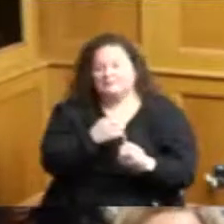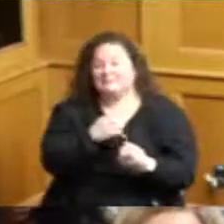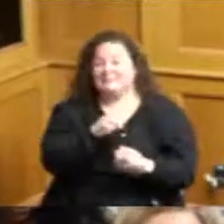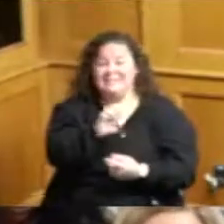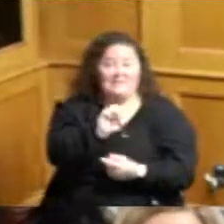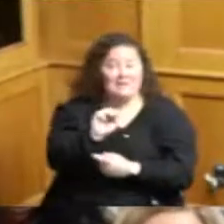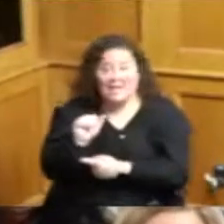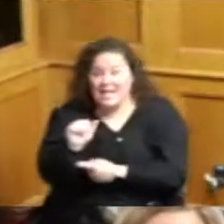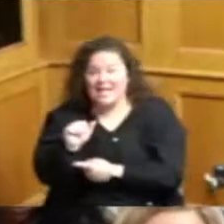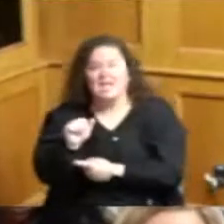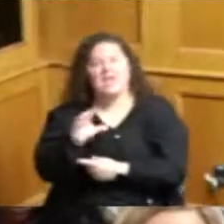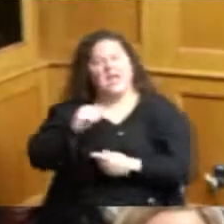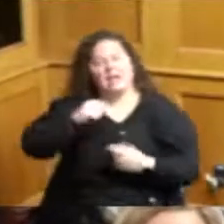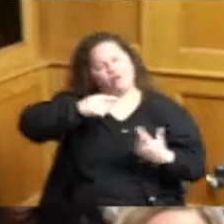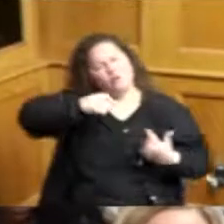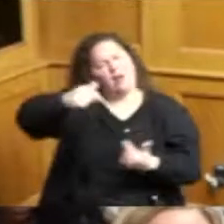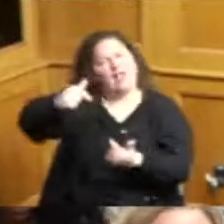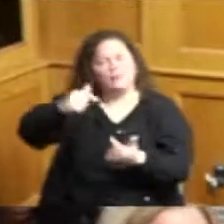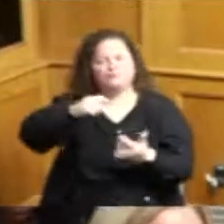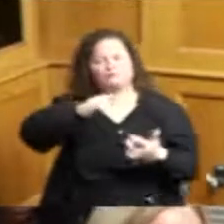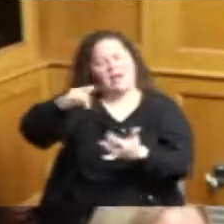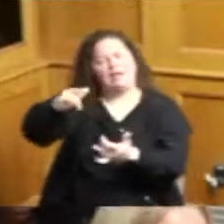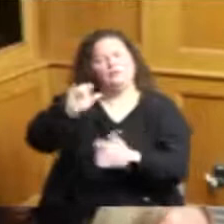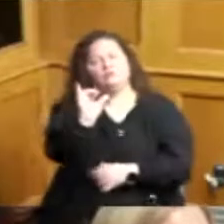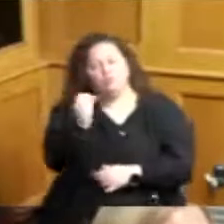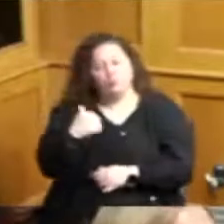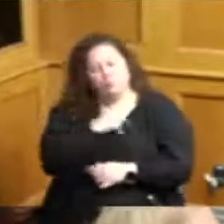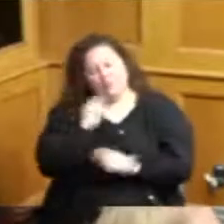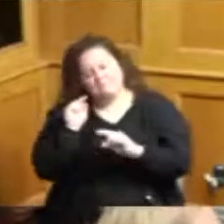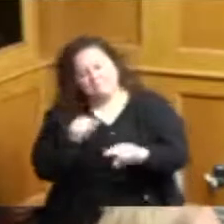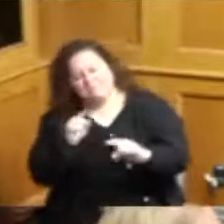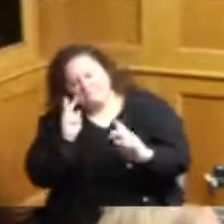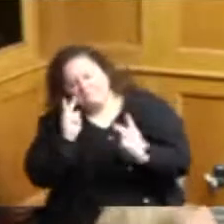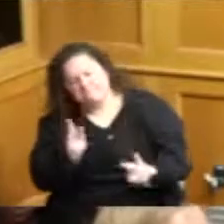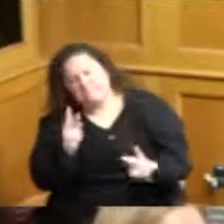inspect those facilities so it's very important obviously working with Nick Crossley and his staff